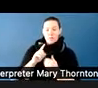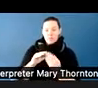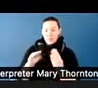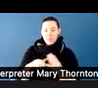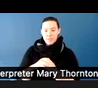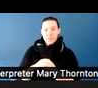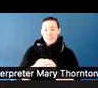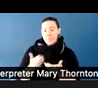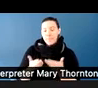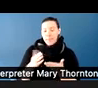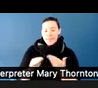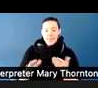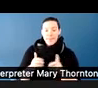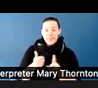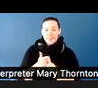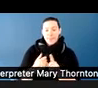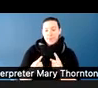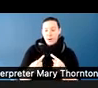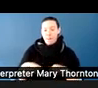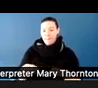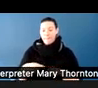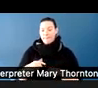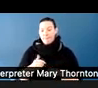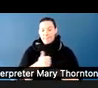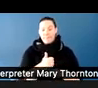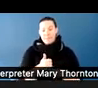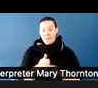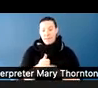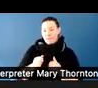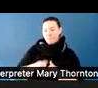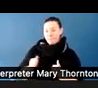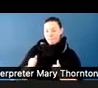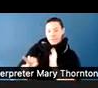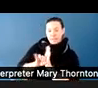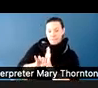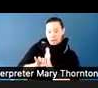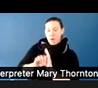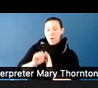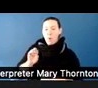It may be students who you identify, after spending some time with them.